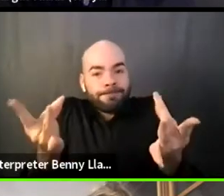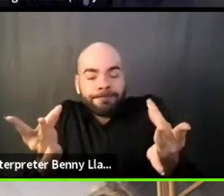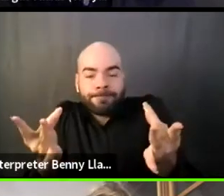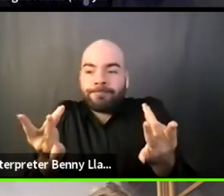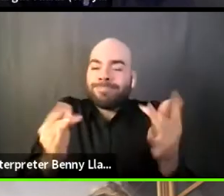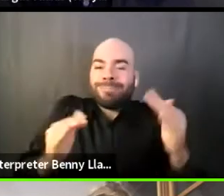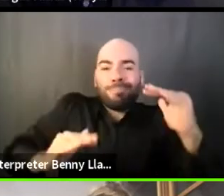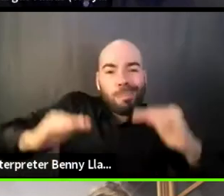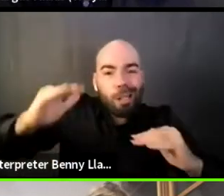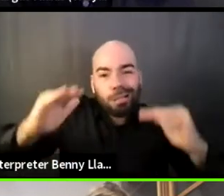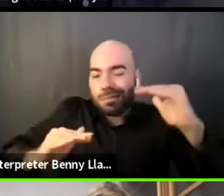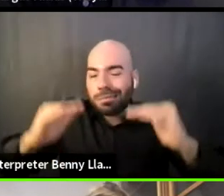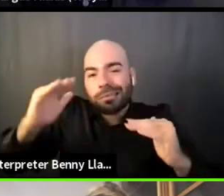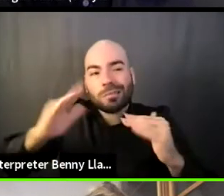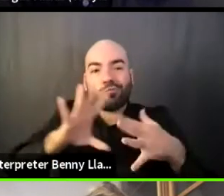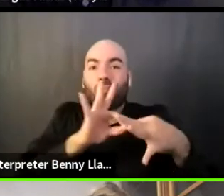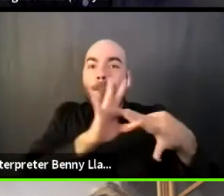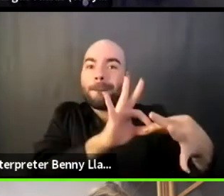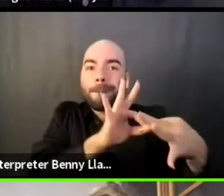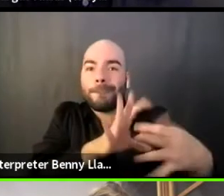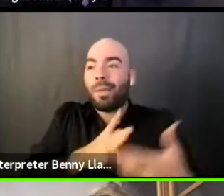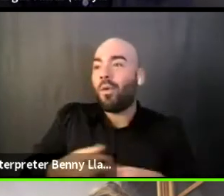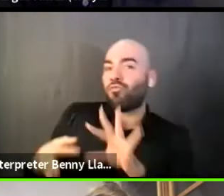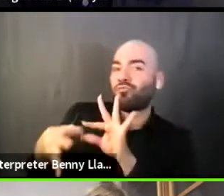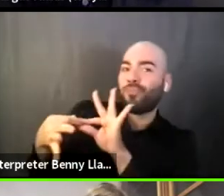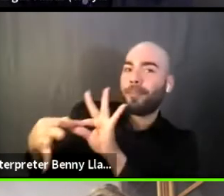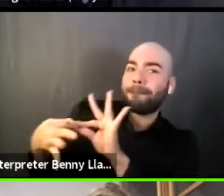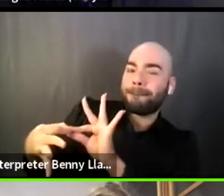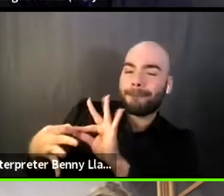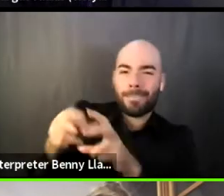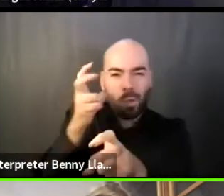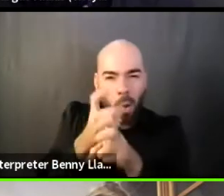And also knowing when to say thanks but no thanks.